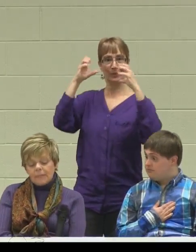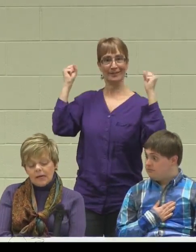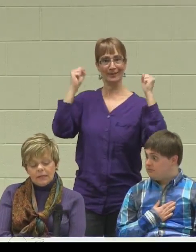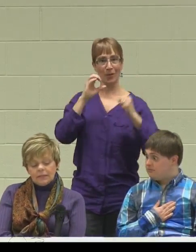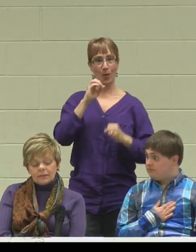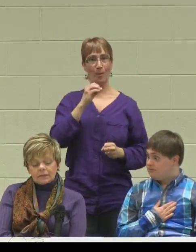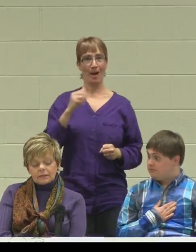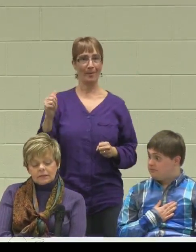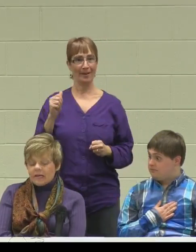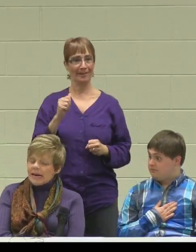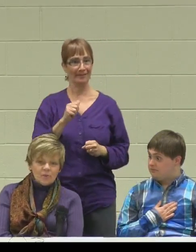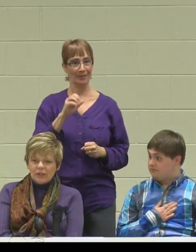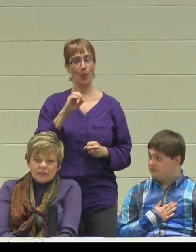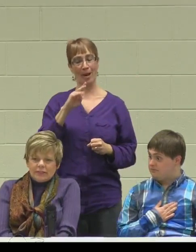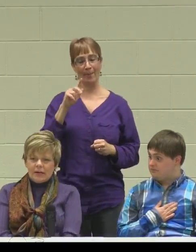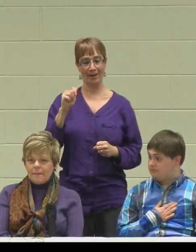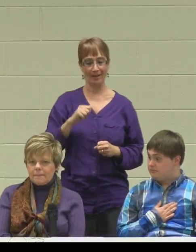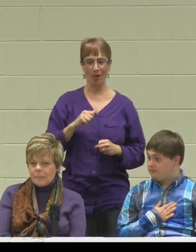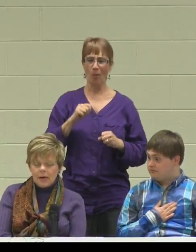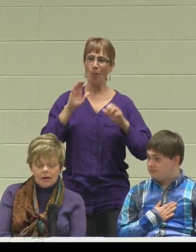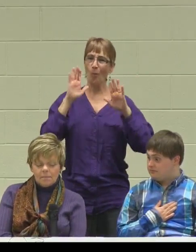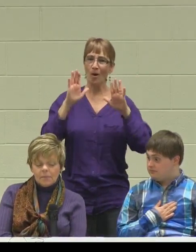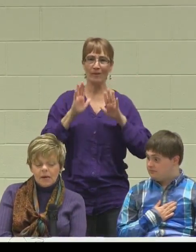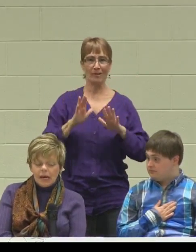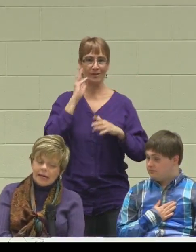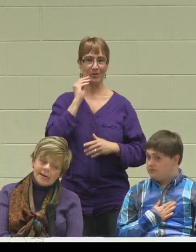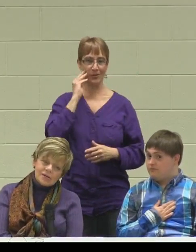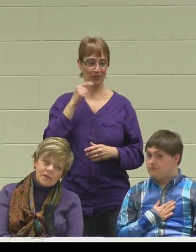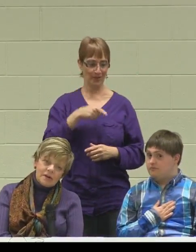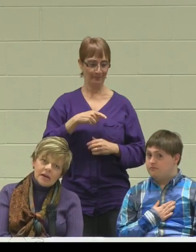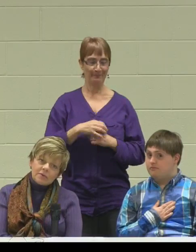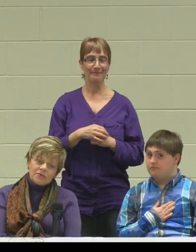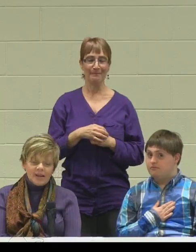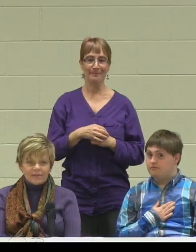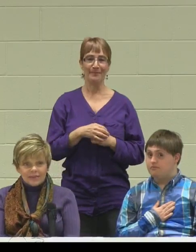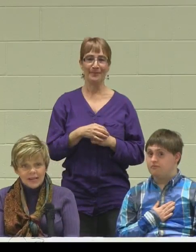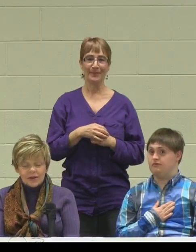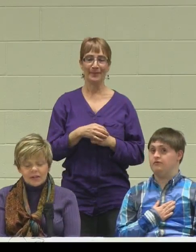And he had a wonderful time. Initially, my neighbors were like, "Really, you're going